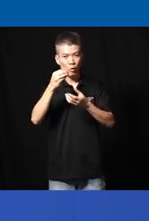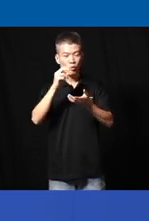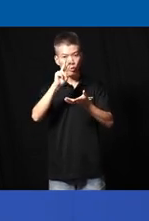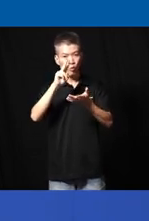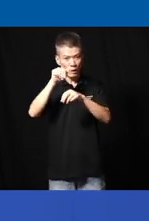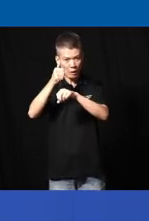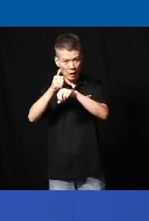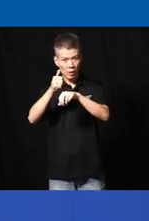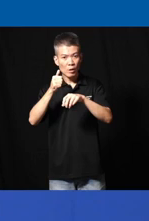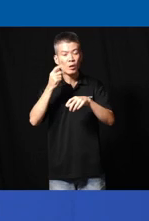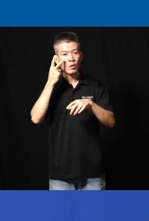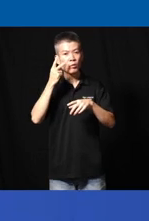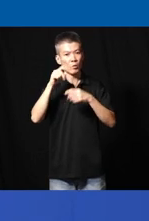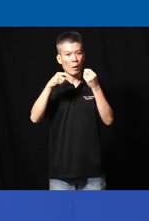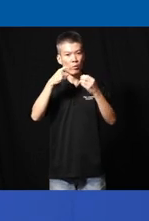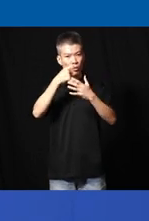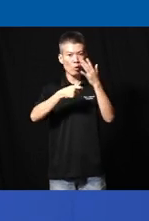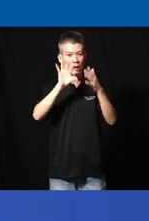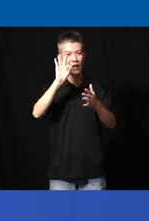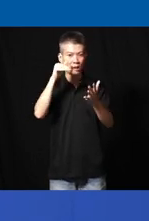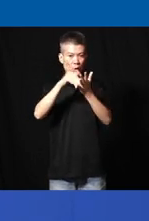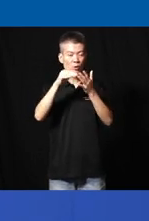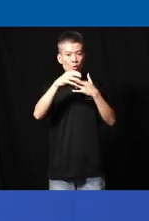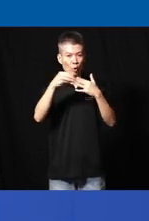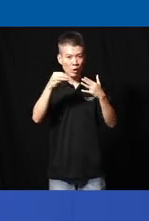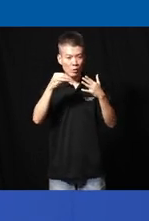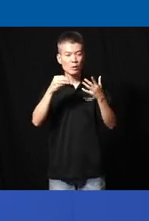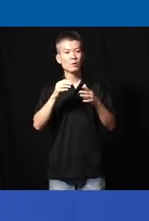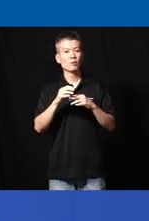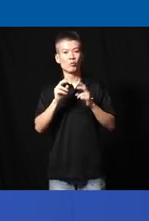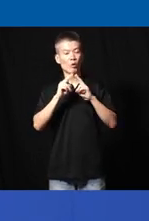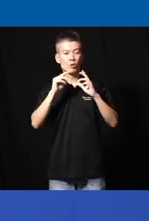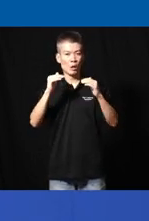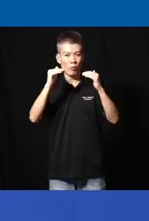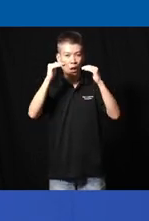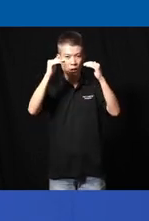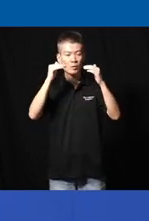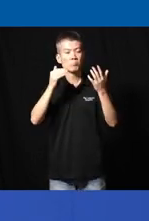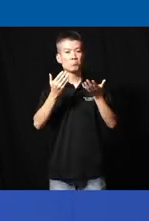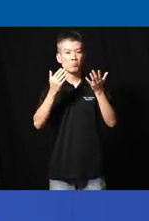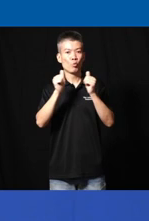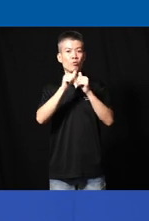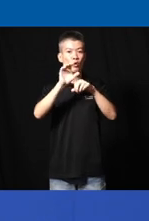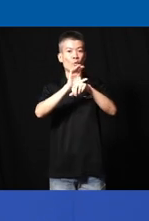and I was told that it cost about 9k and it's uh very Advanced uh perhaps with computer vision and